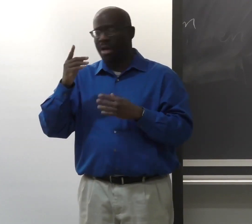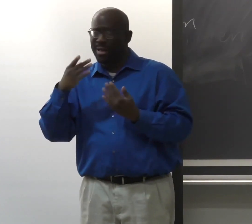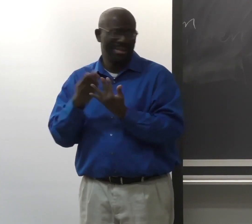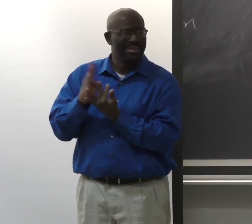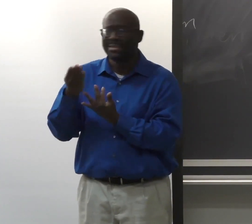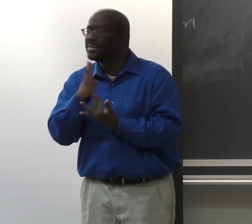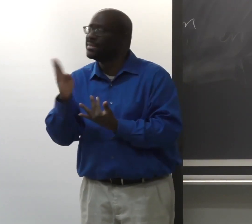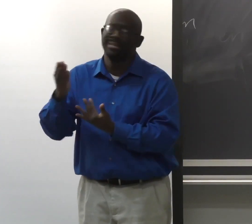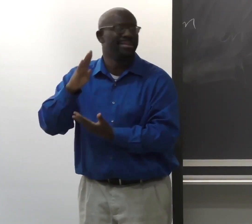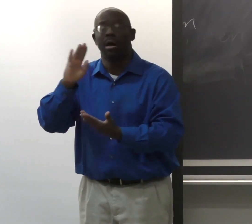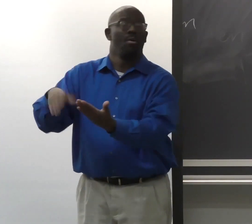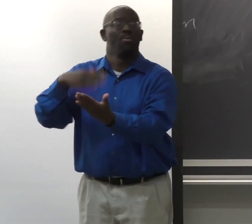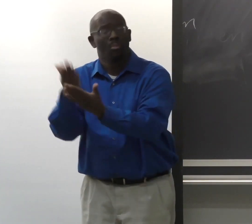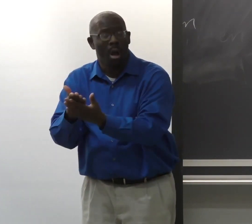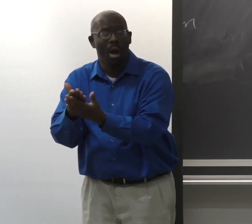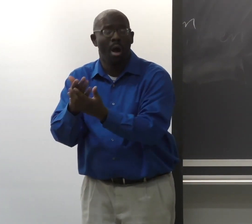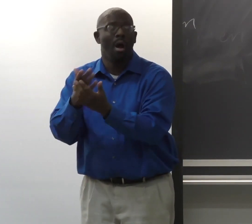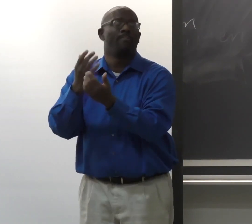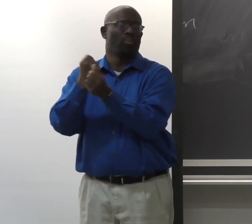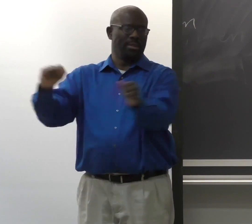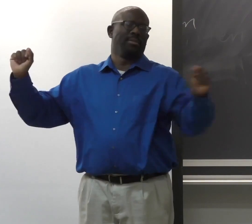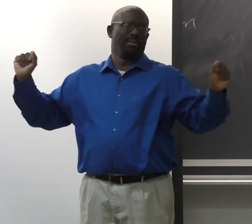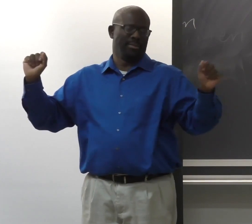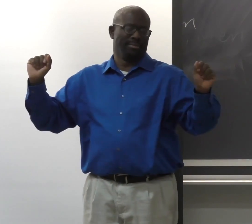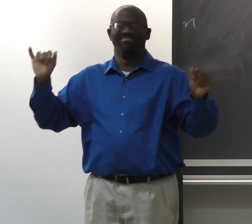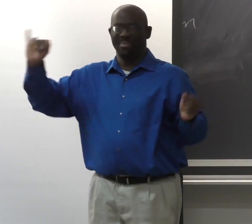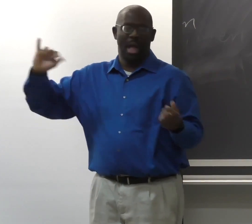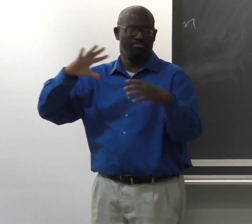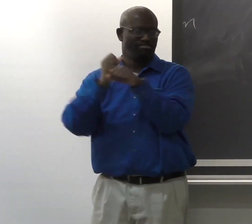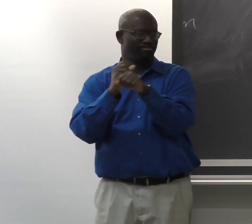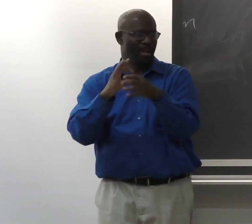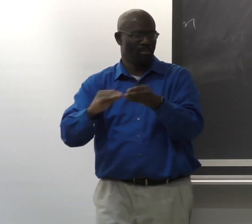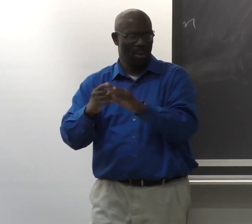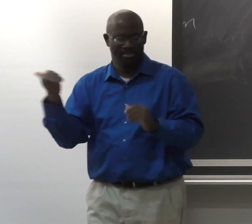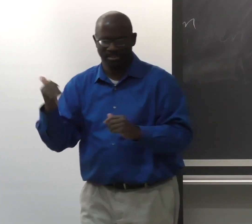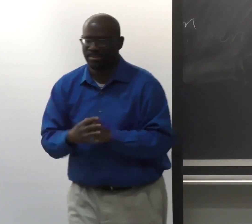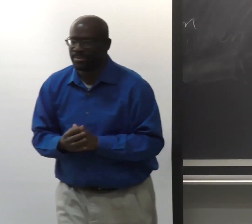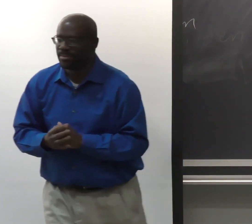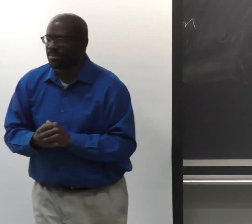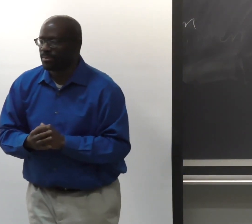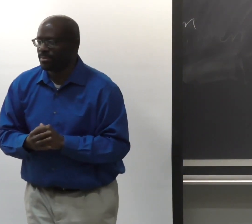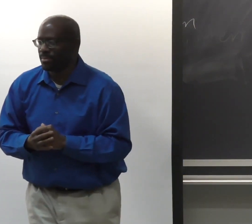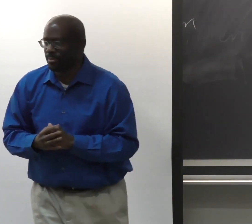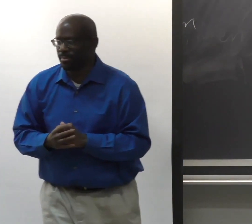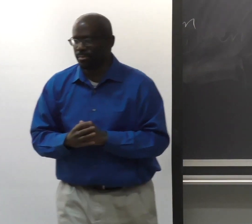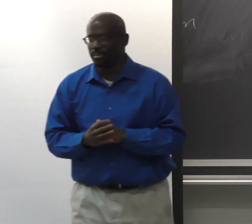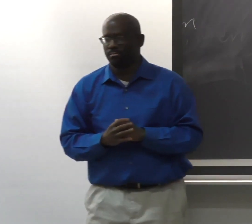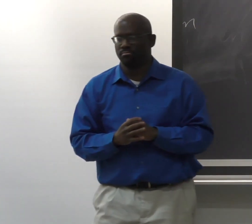And that person ran away. And through their trials, they arrived to freedom. So that was the point of the ASL story.